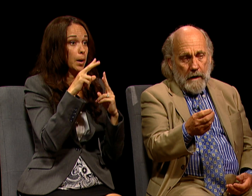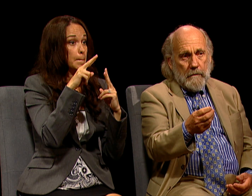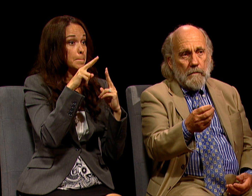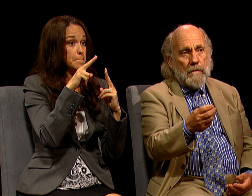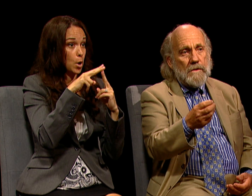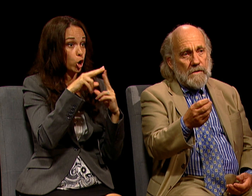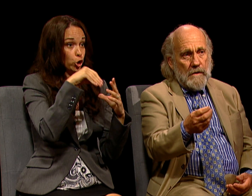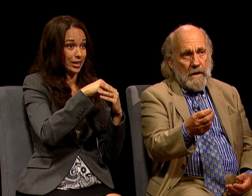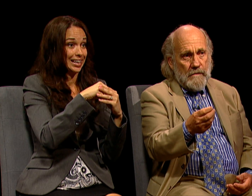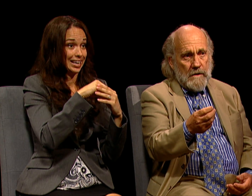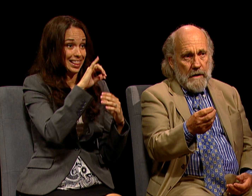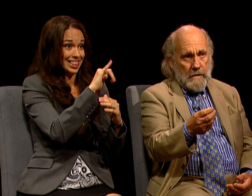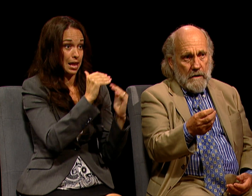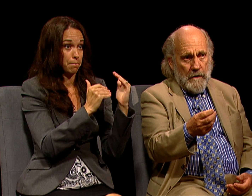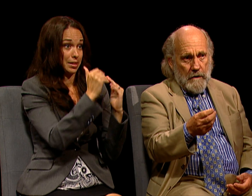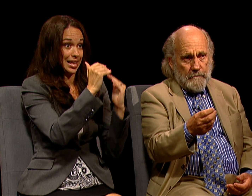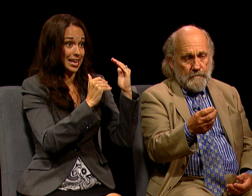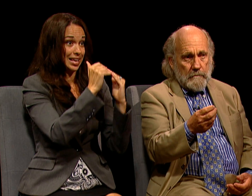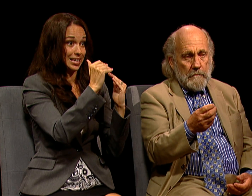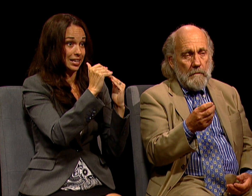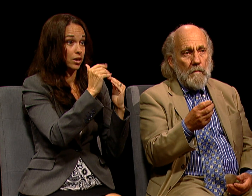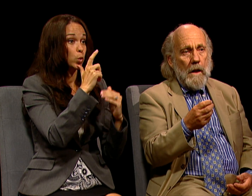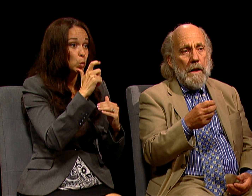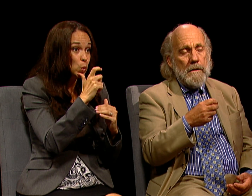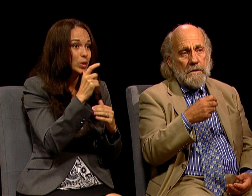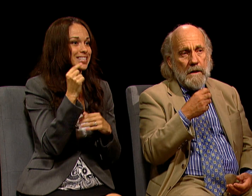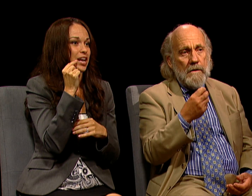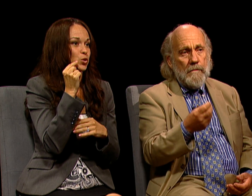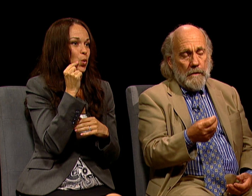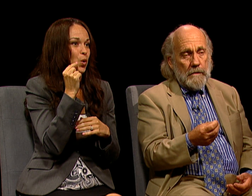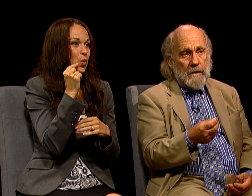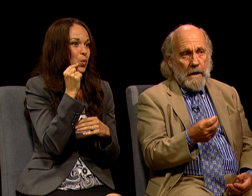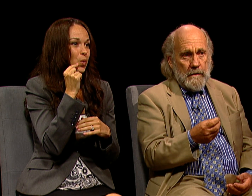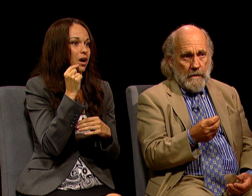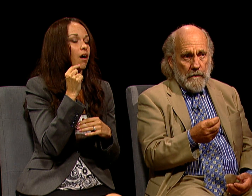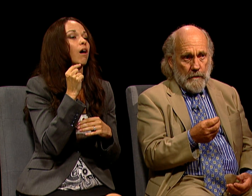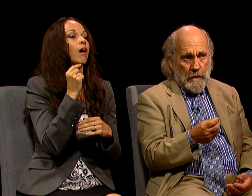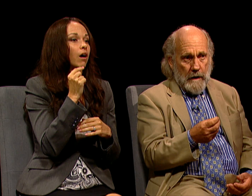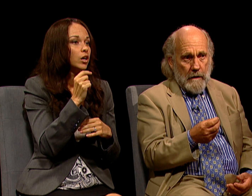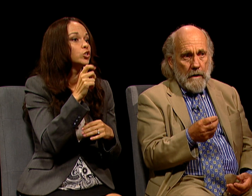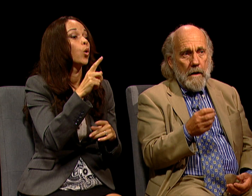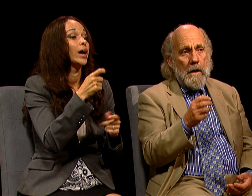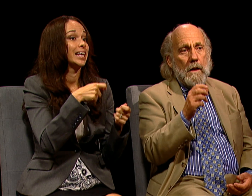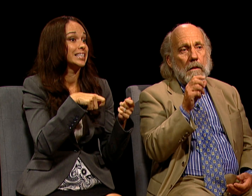WAS THE CITY OF SAN ANTONIO. AND INSTEAD OF BUILDING THAT NUCLEAR PLANT,